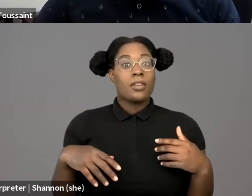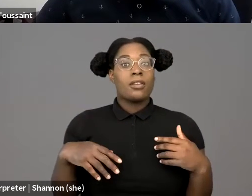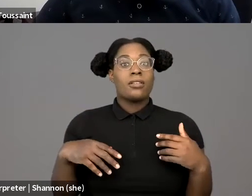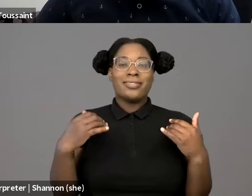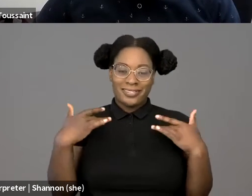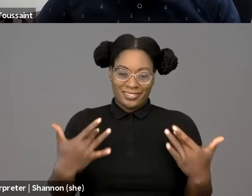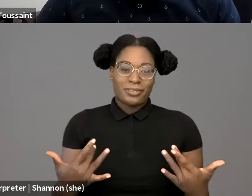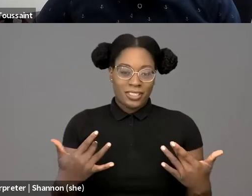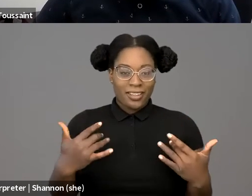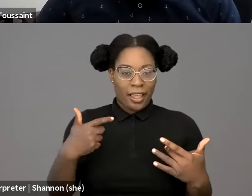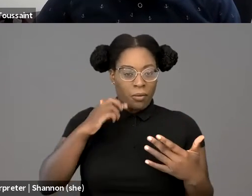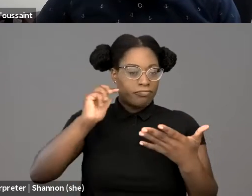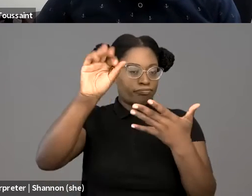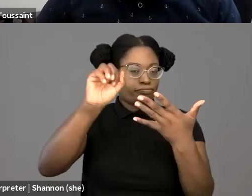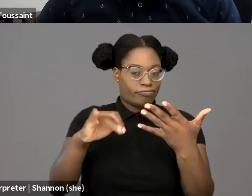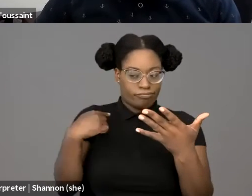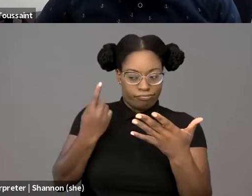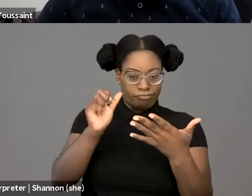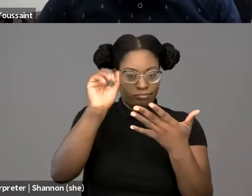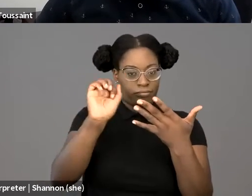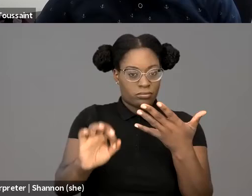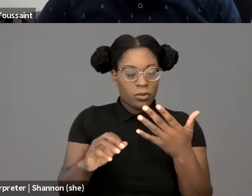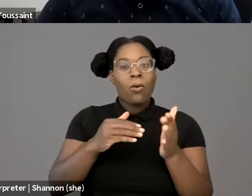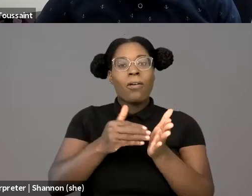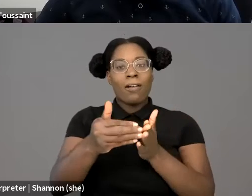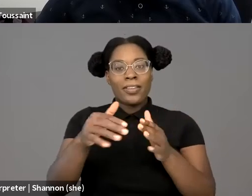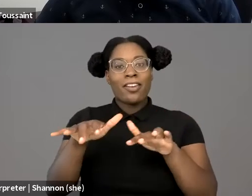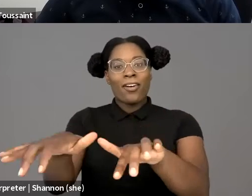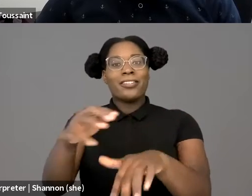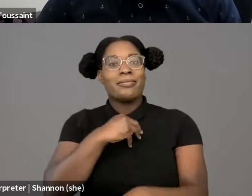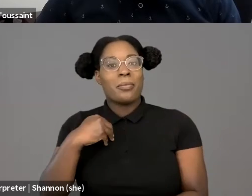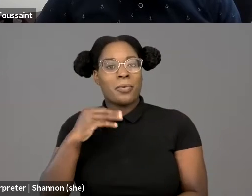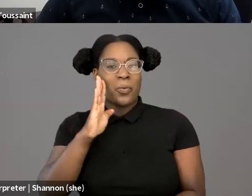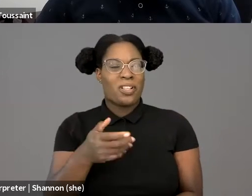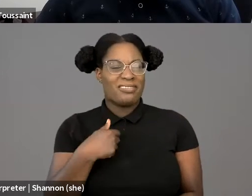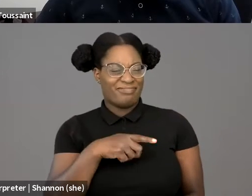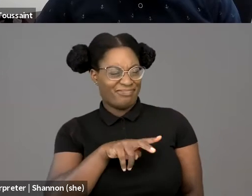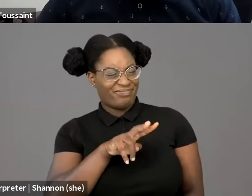And the first pushback I usually get, is why should we trust technology,